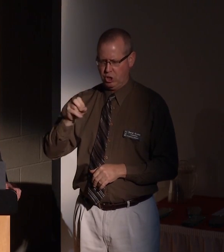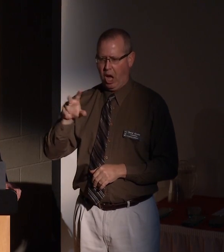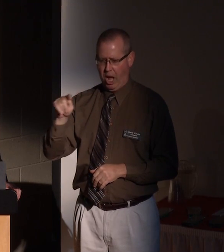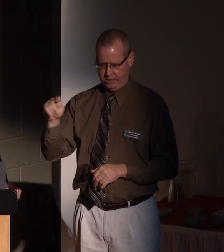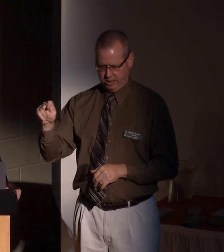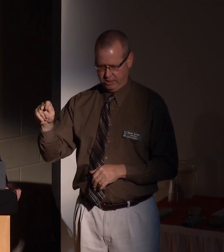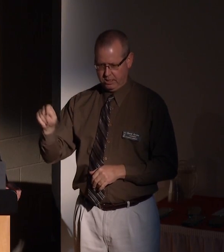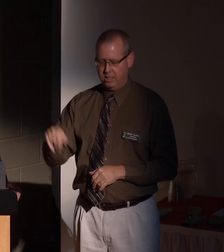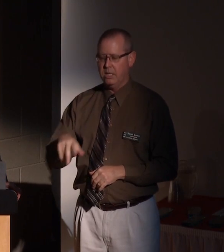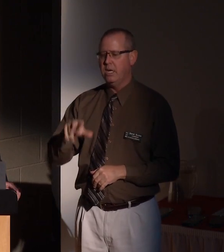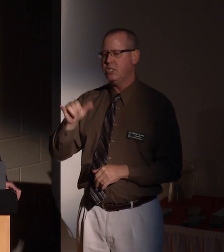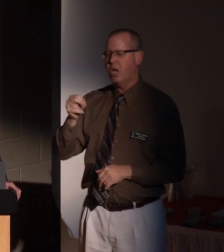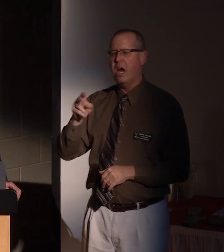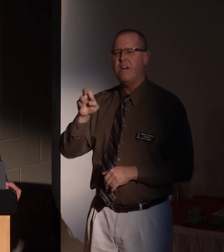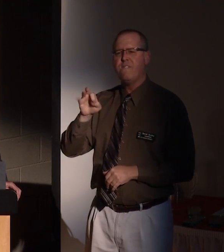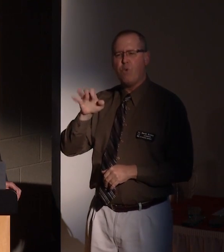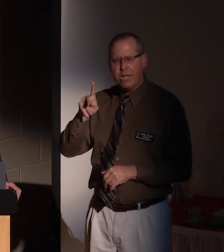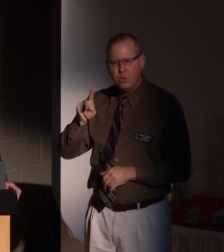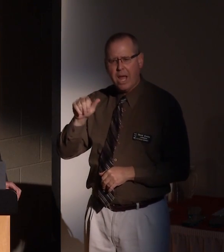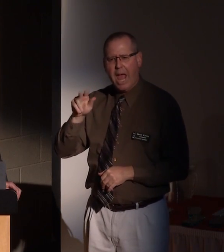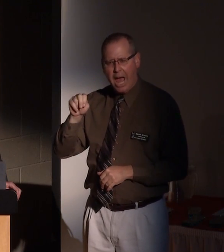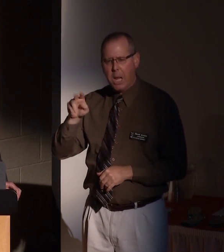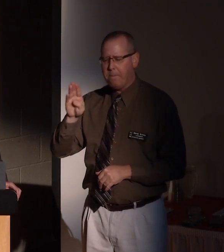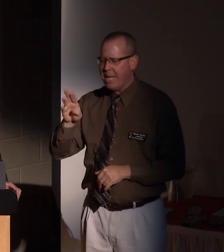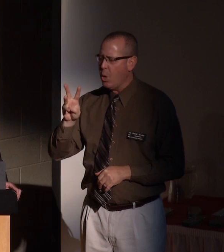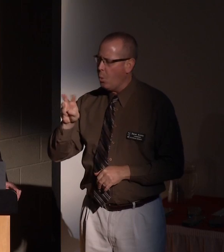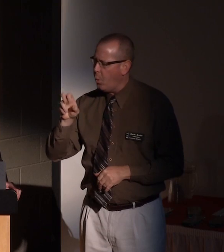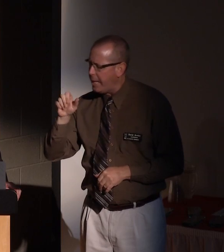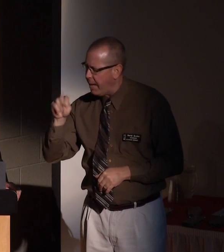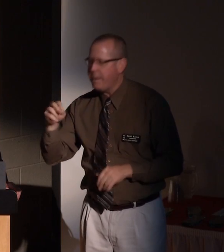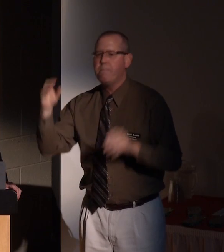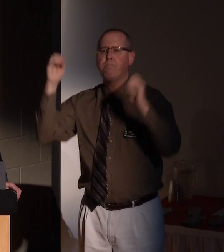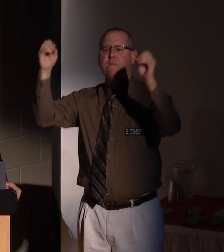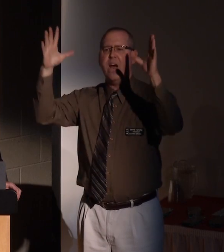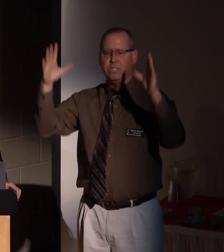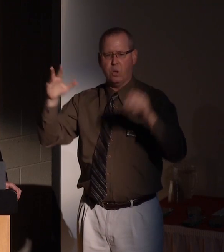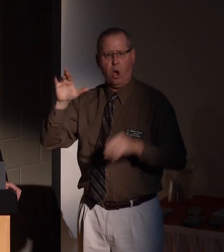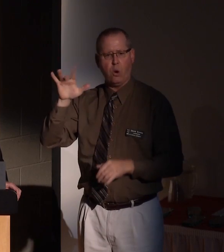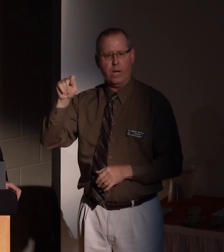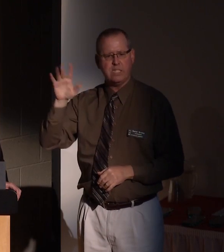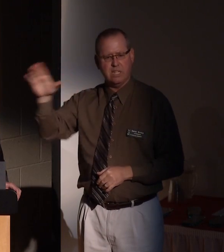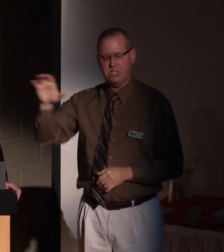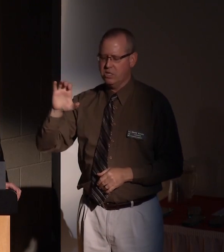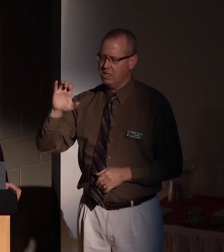John is the Frederick and Anna B. Weidman professor in RIT's Chester F.